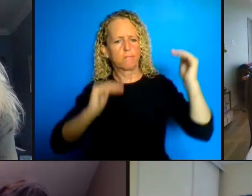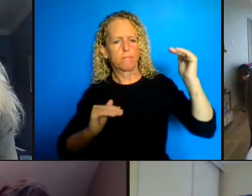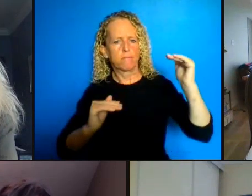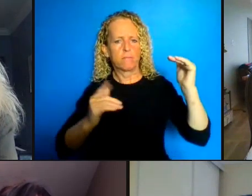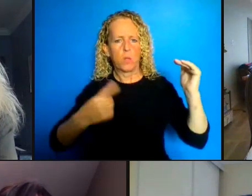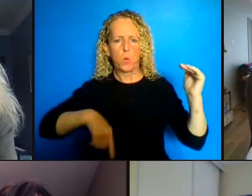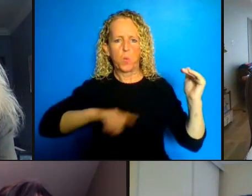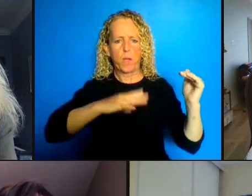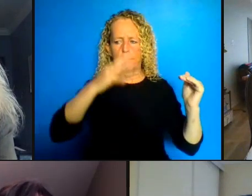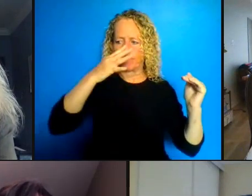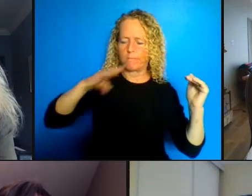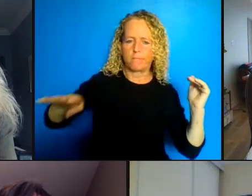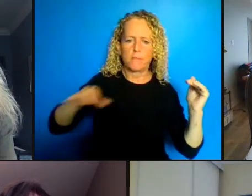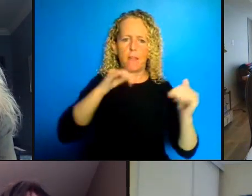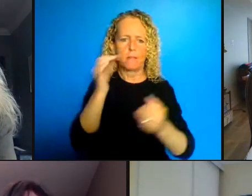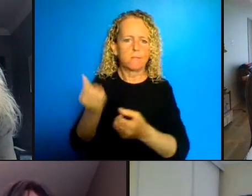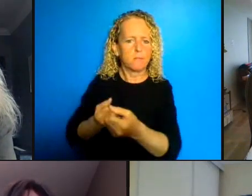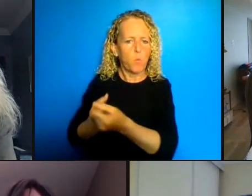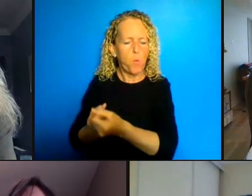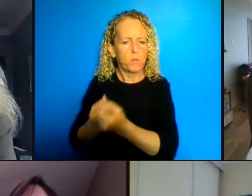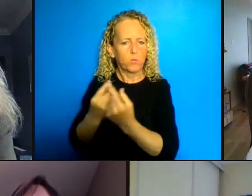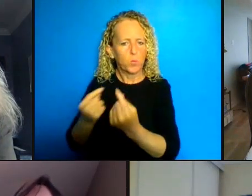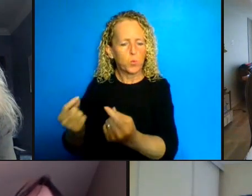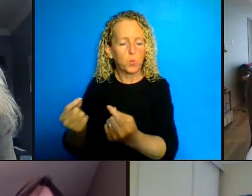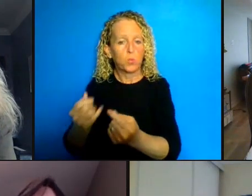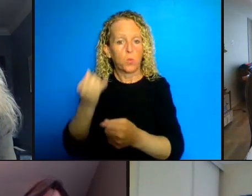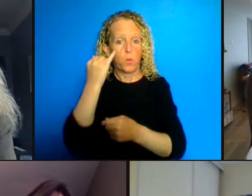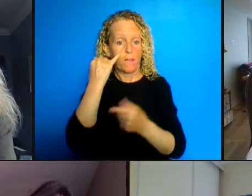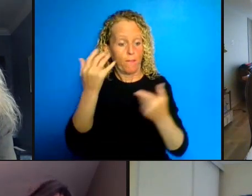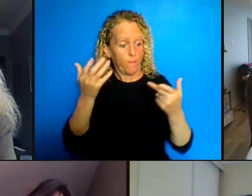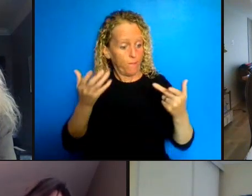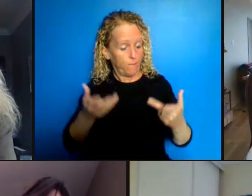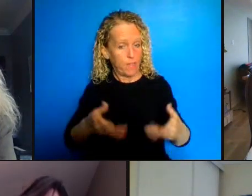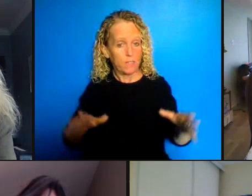gonna come out that's positive should be the fact that our responses to their